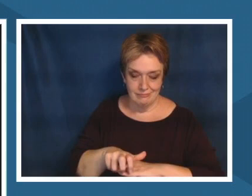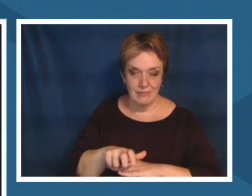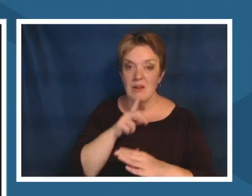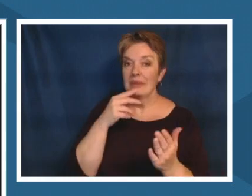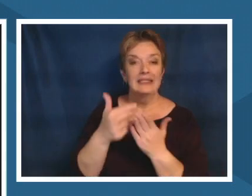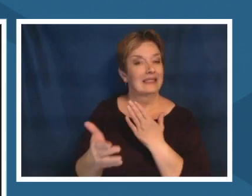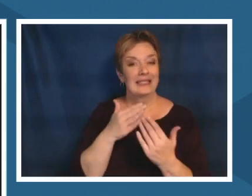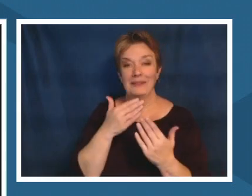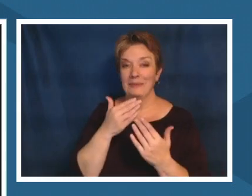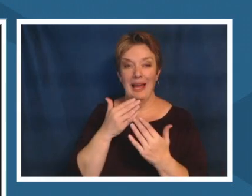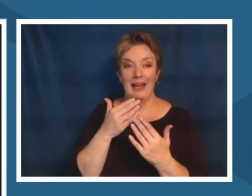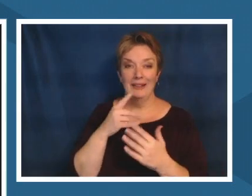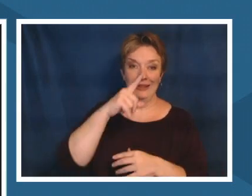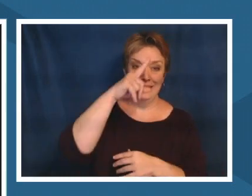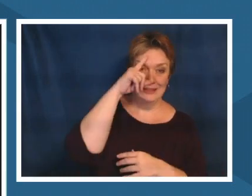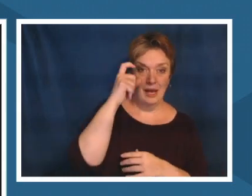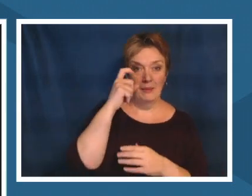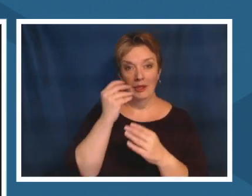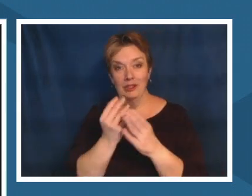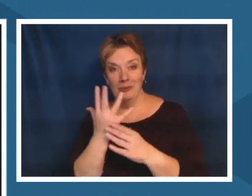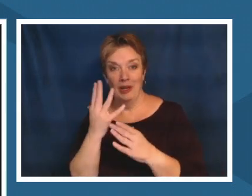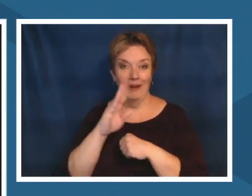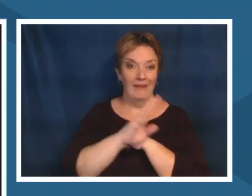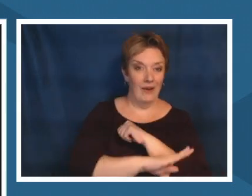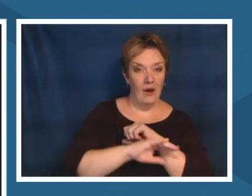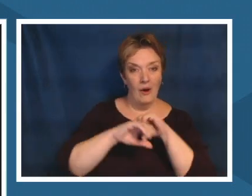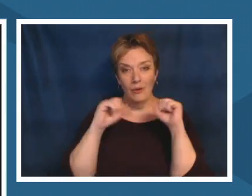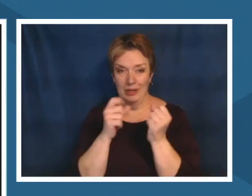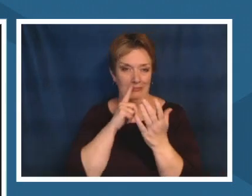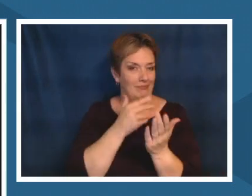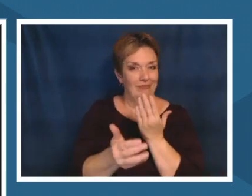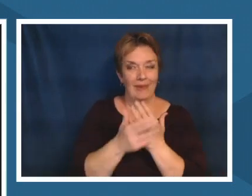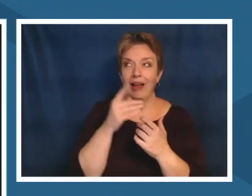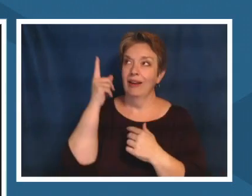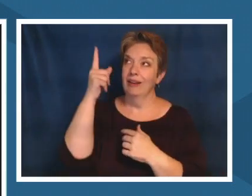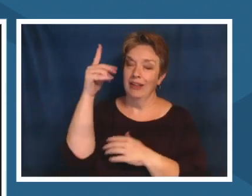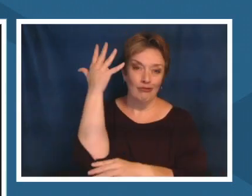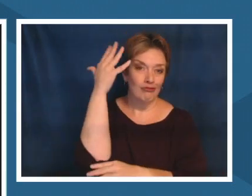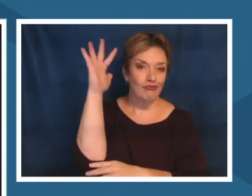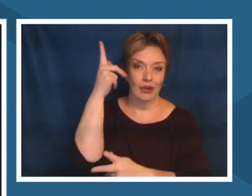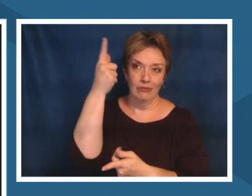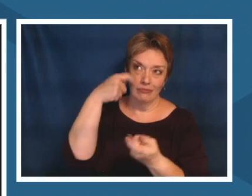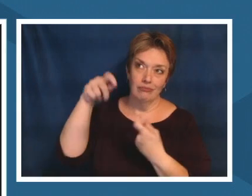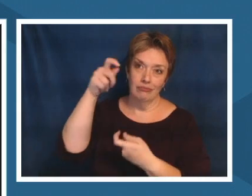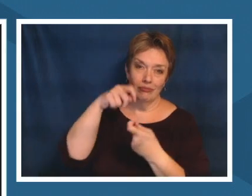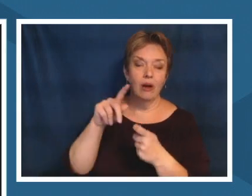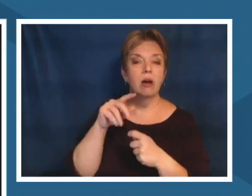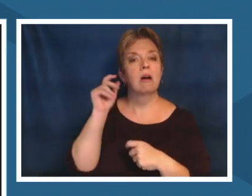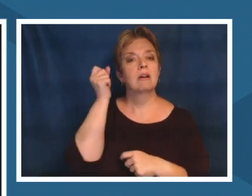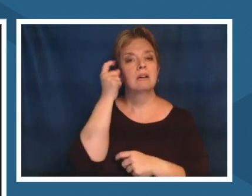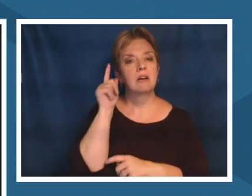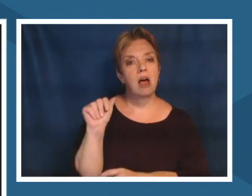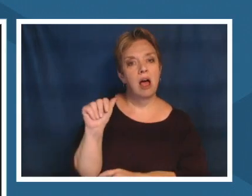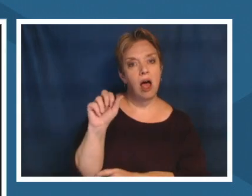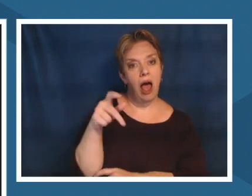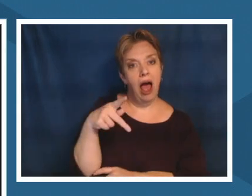what i love about them as they're so uh they're ever changing and as they're all one organism you just feel like